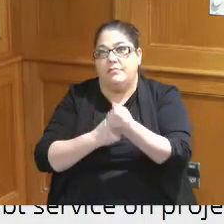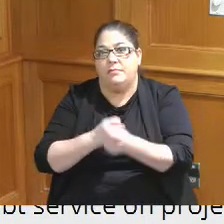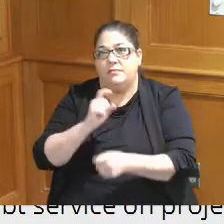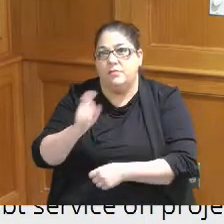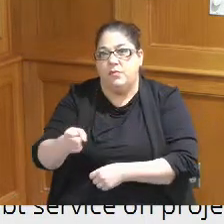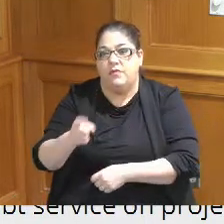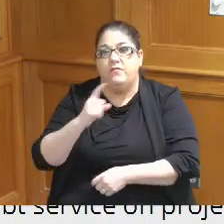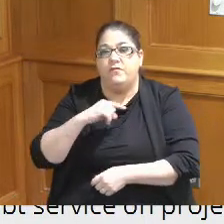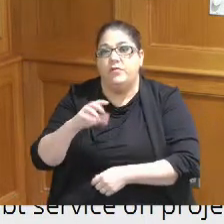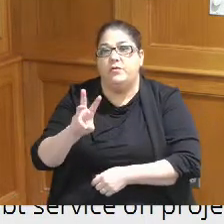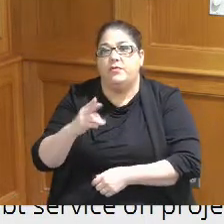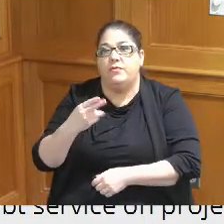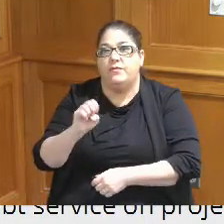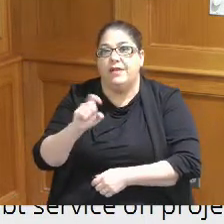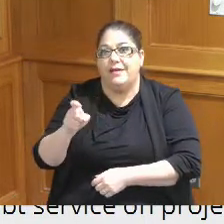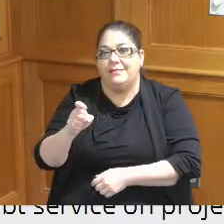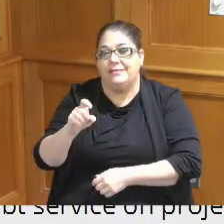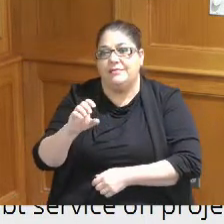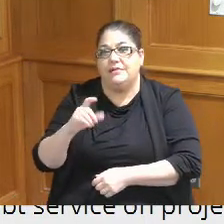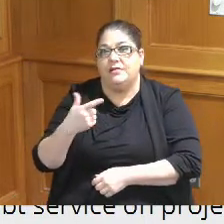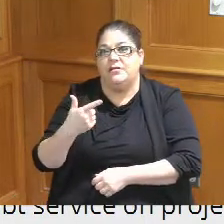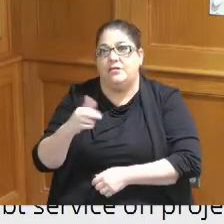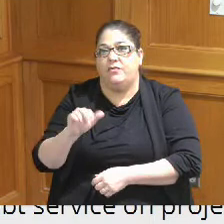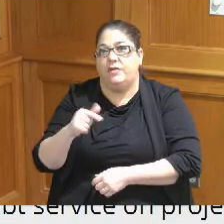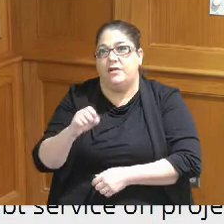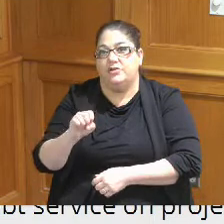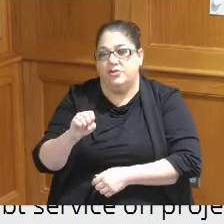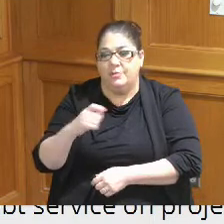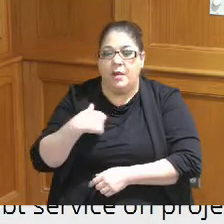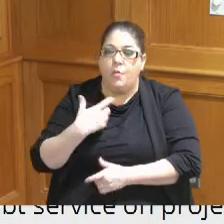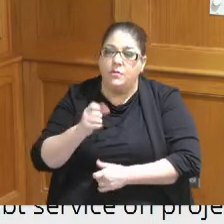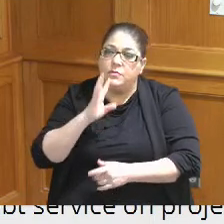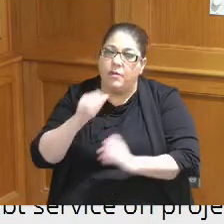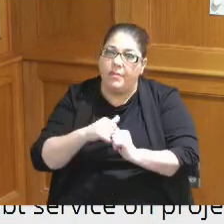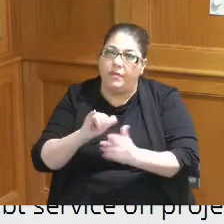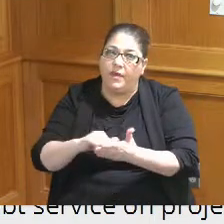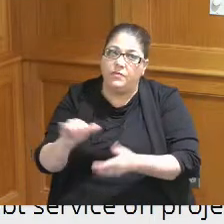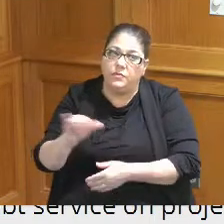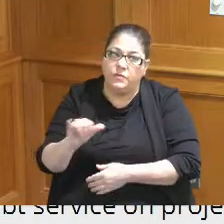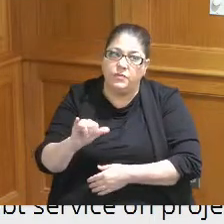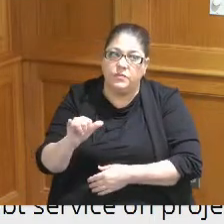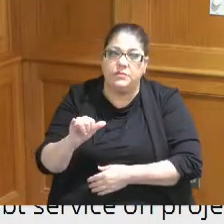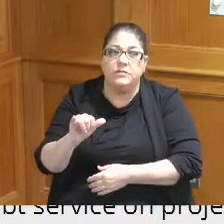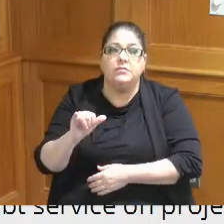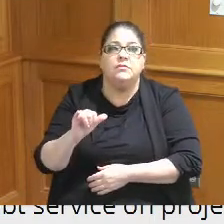in a very early slide but I wanted to come back to it this does relate to the hotel so this would